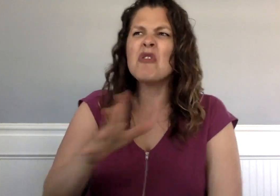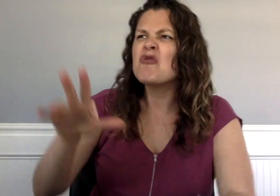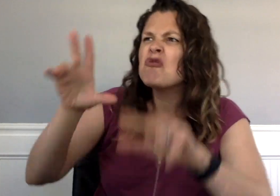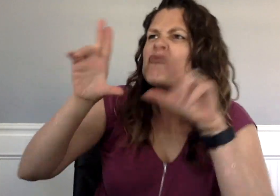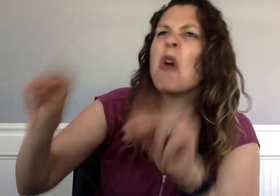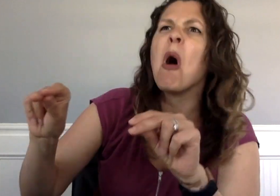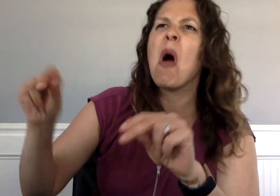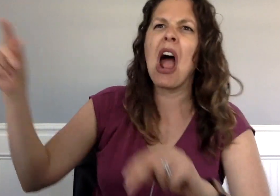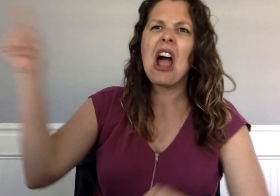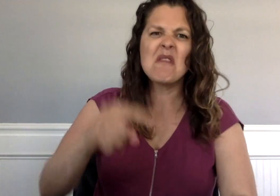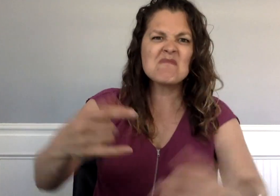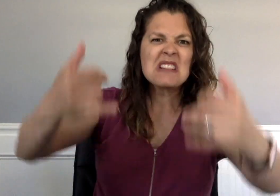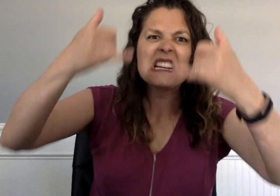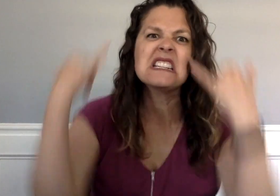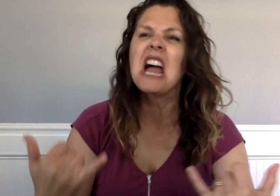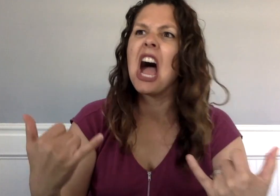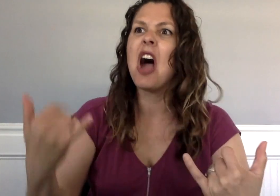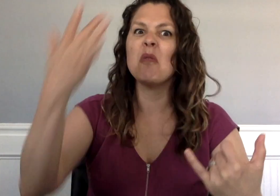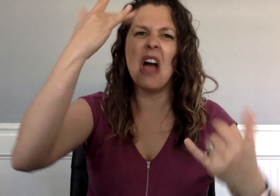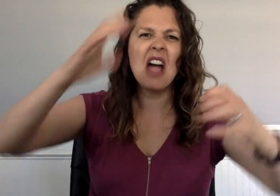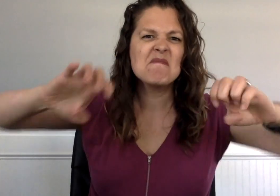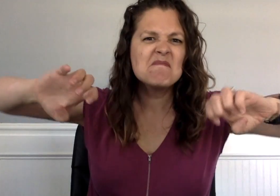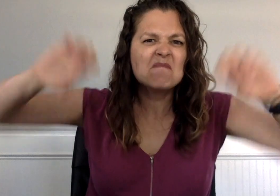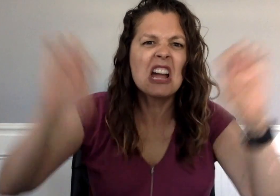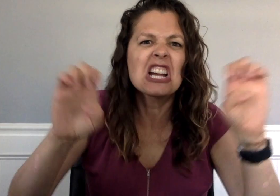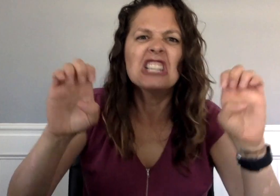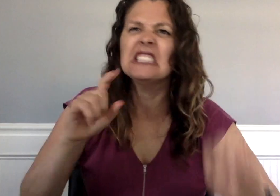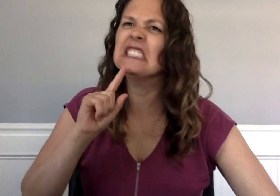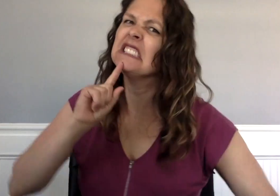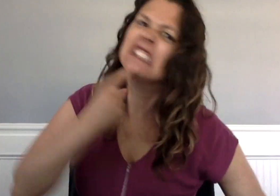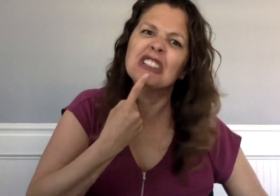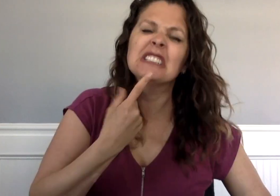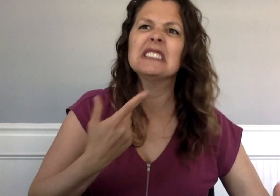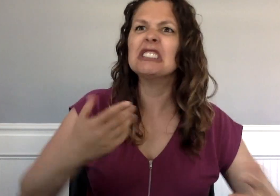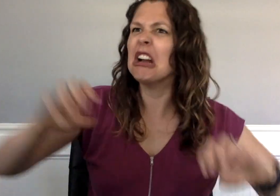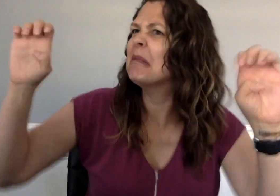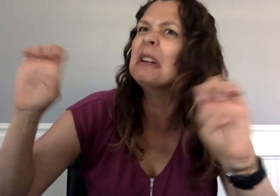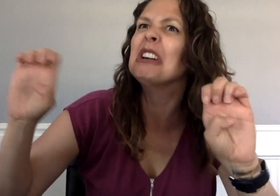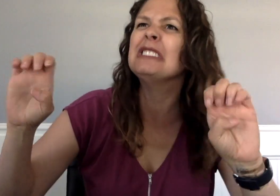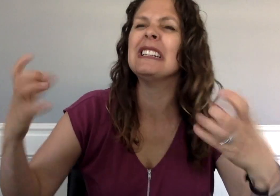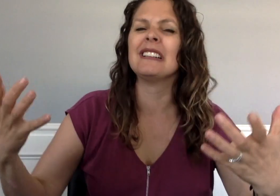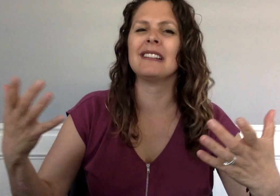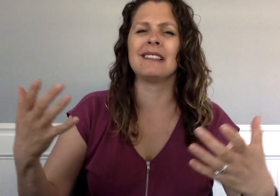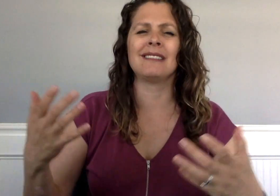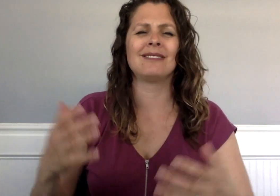“No! Tell him to come now,” Grandma Tickler said. “It’s a serious emergency!”